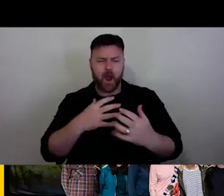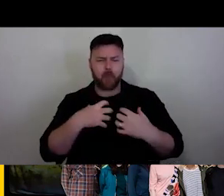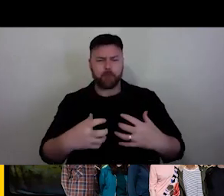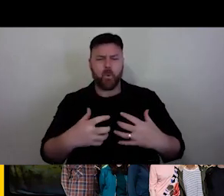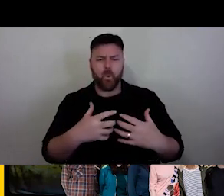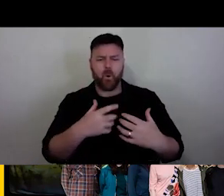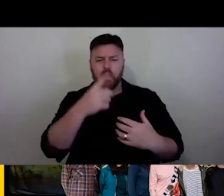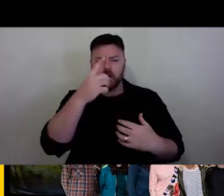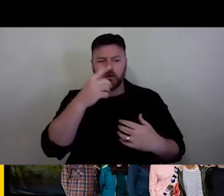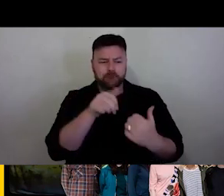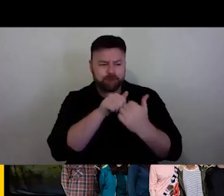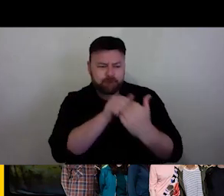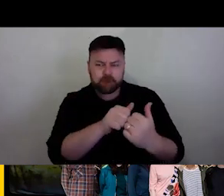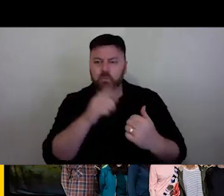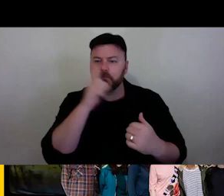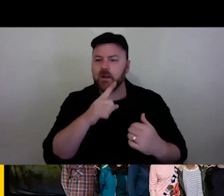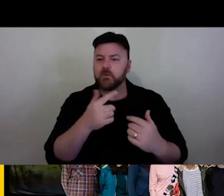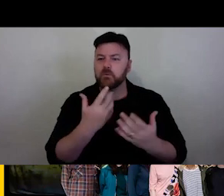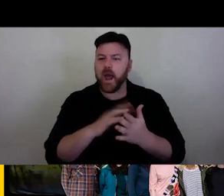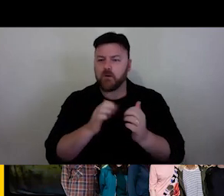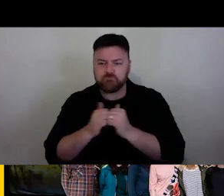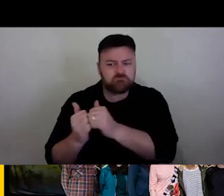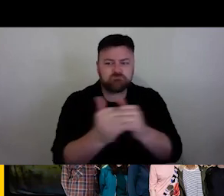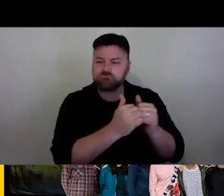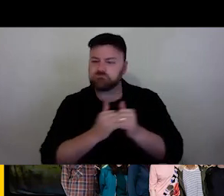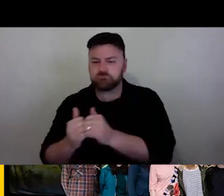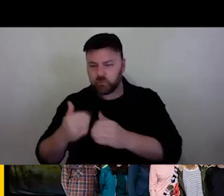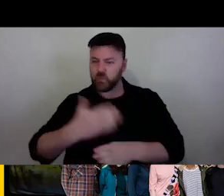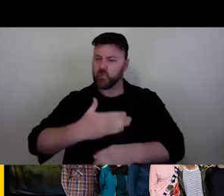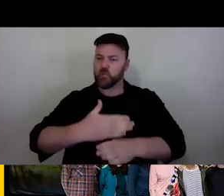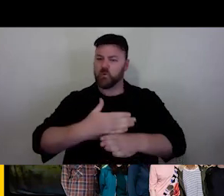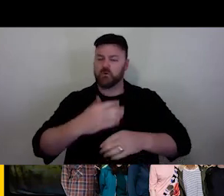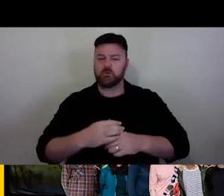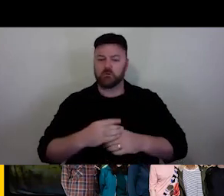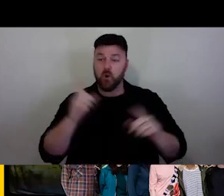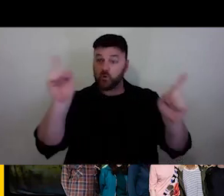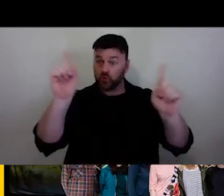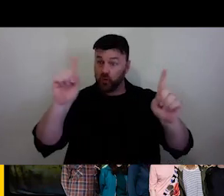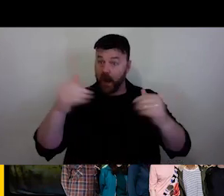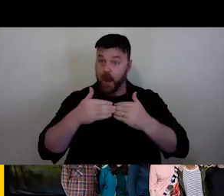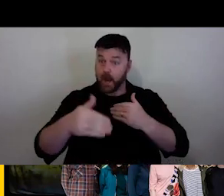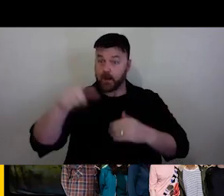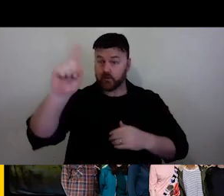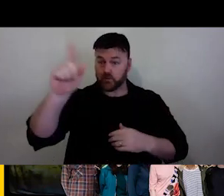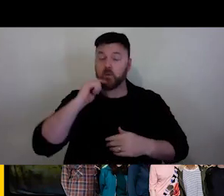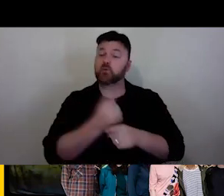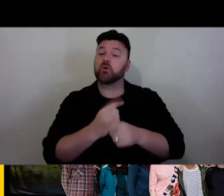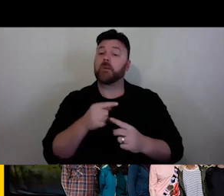So today we are going to think through how we work with others in three stages. First, we will talk about who we are and how